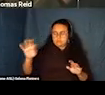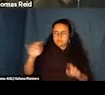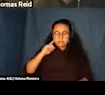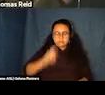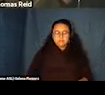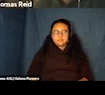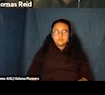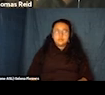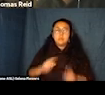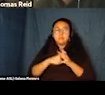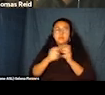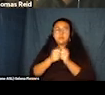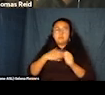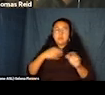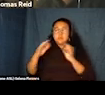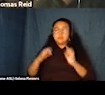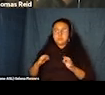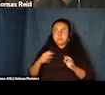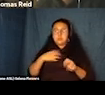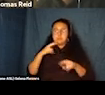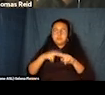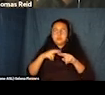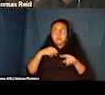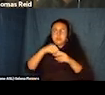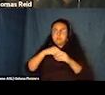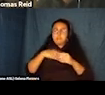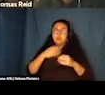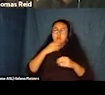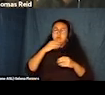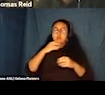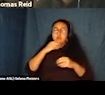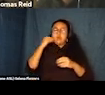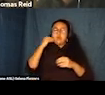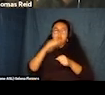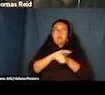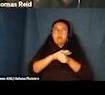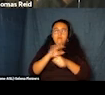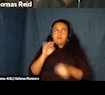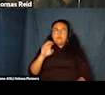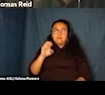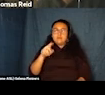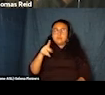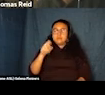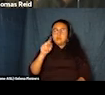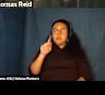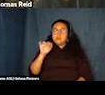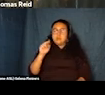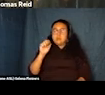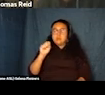I'm currently seated in my home office here in the Poconos, northeast Pennsylvania which is about 90